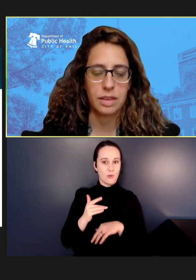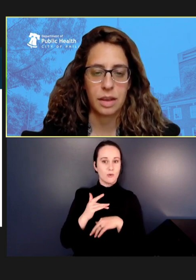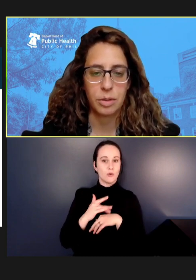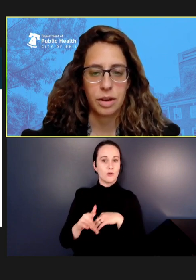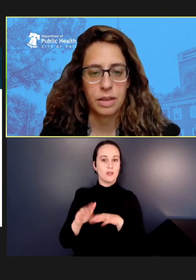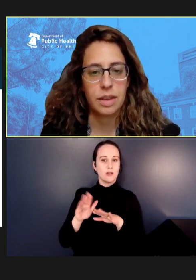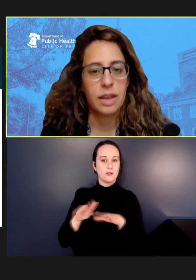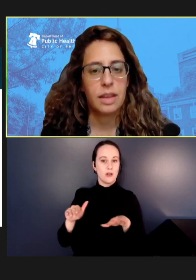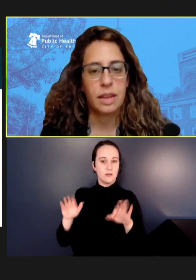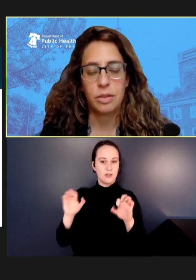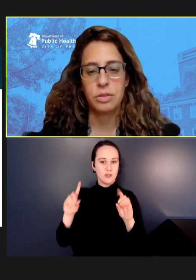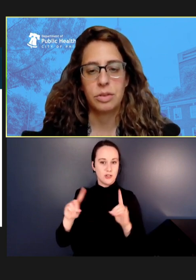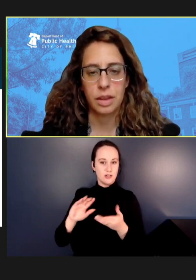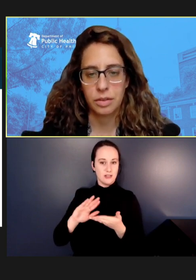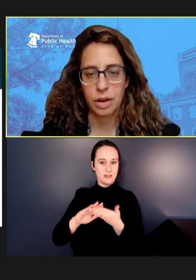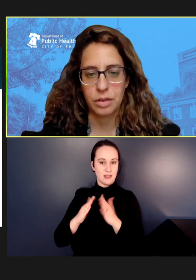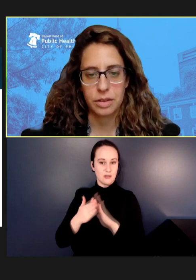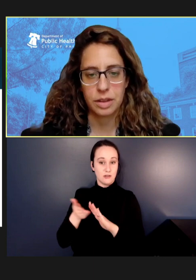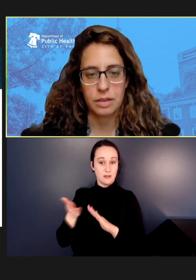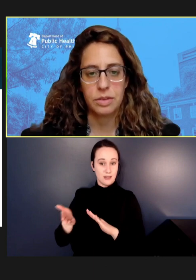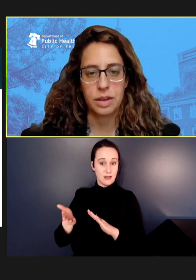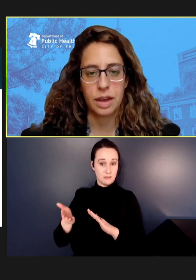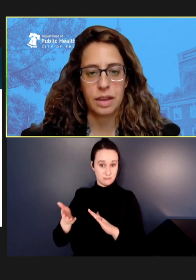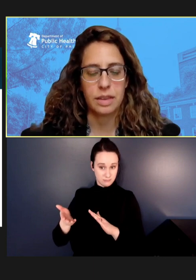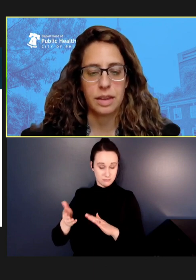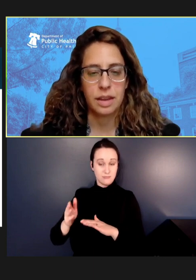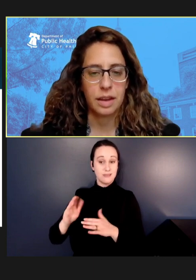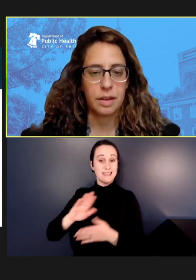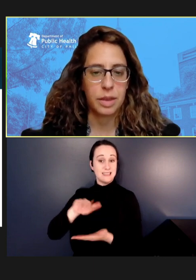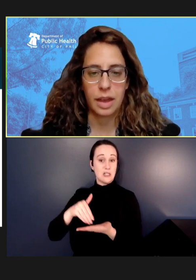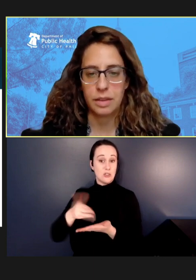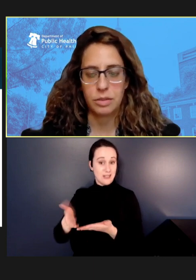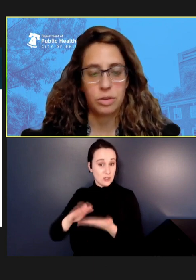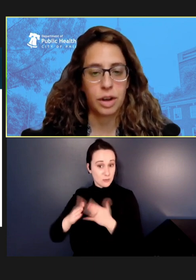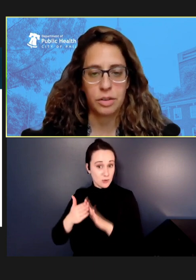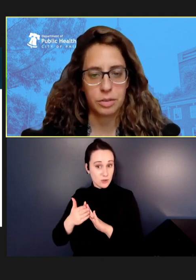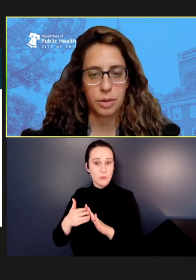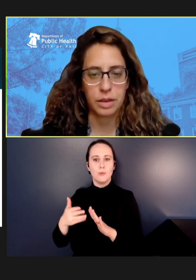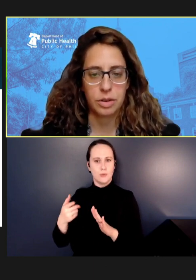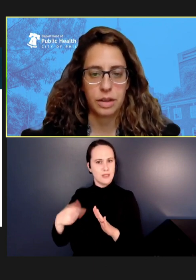neighborhood. That was really well-received. Again, they had great response rates,